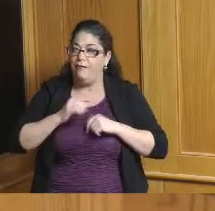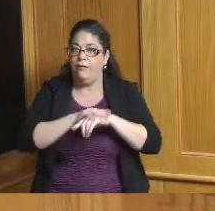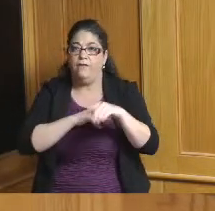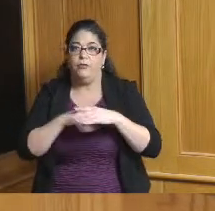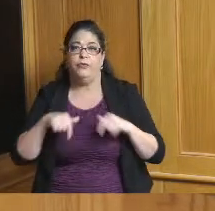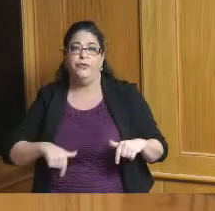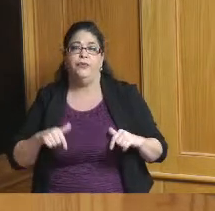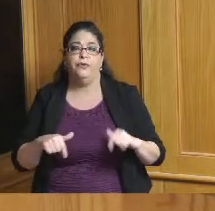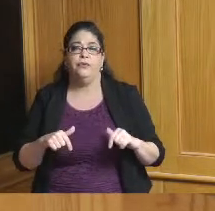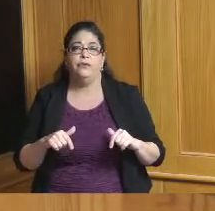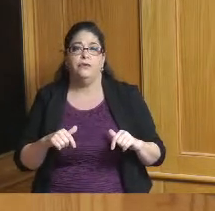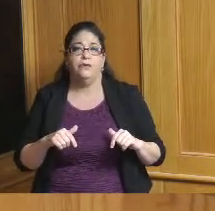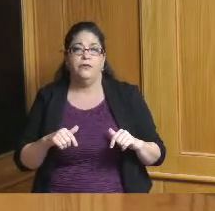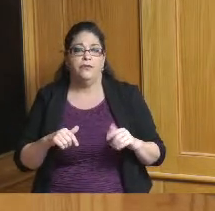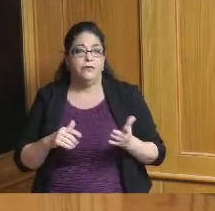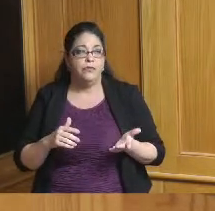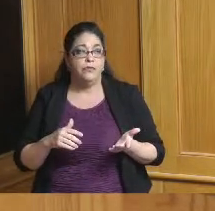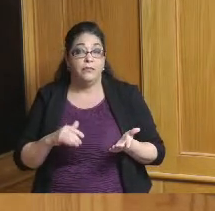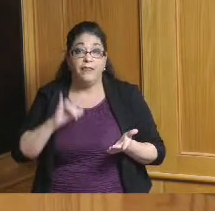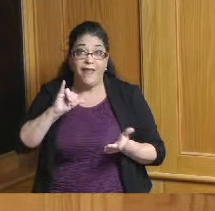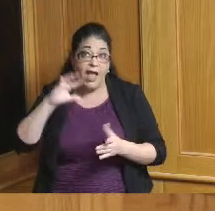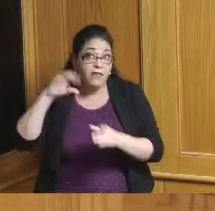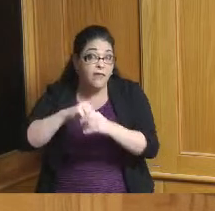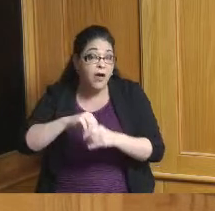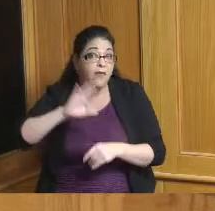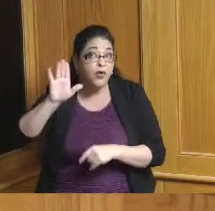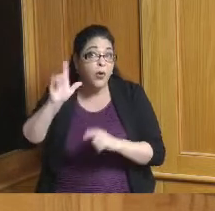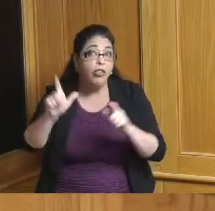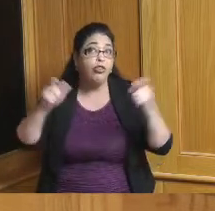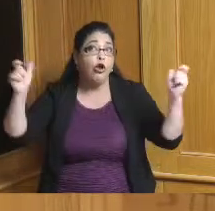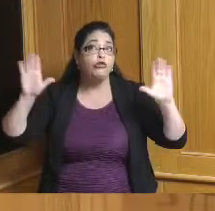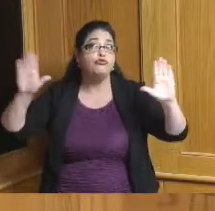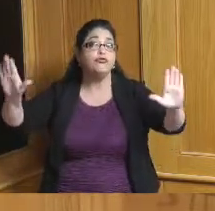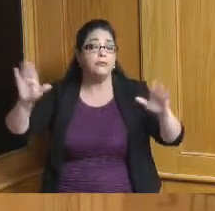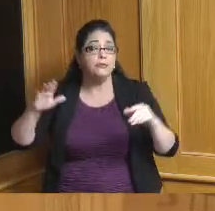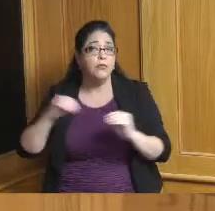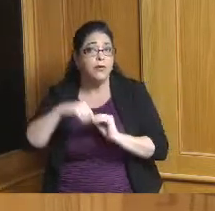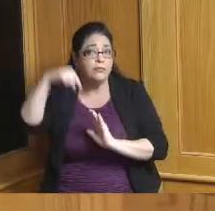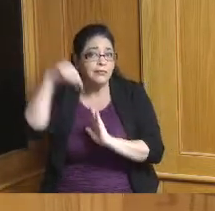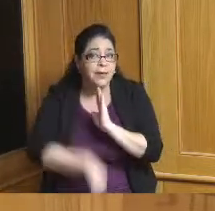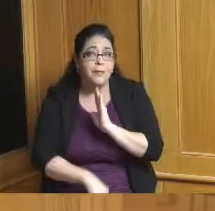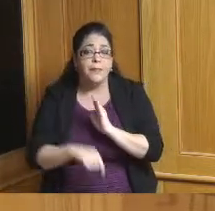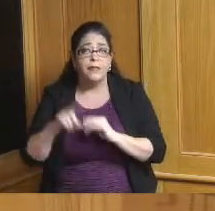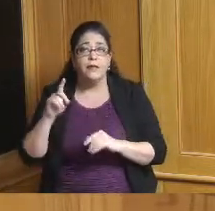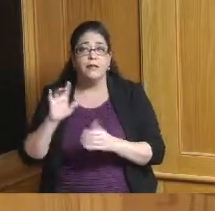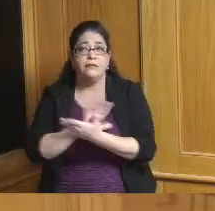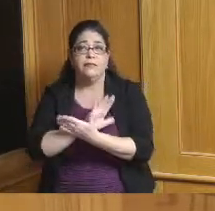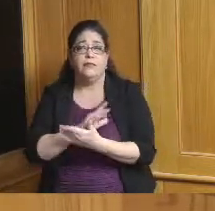that in your your larger more in-depth document yes and it's I think you're absolutely right to